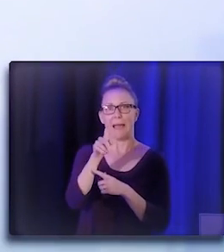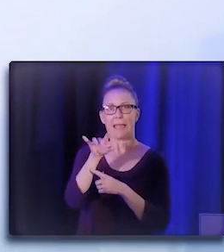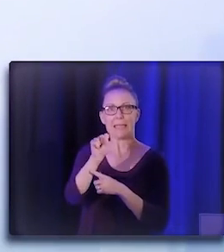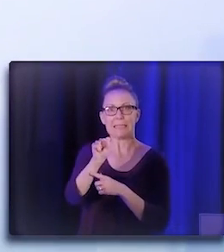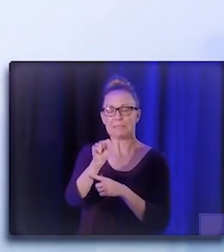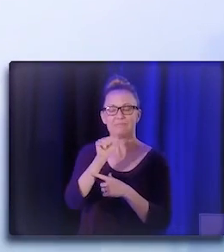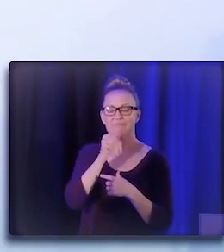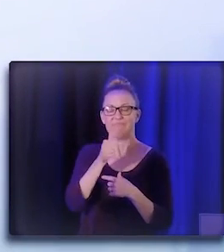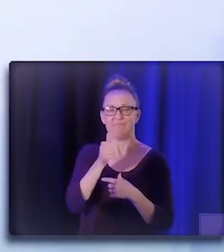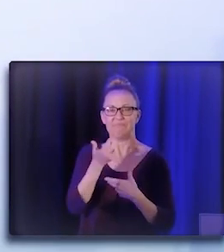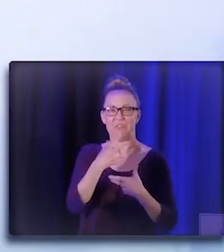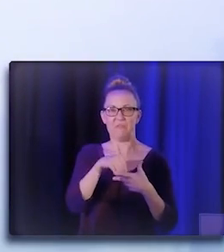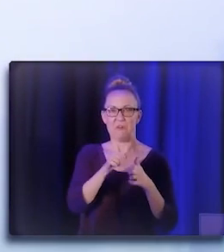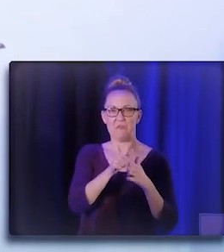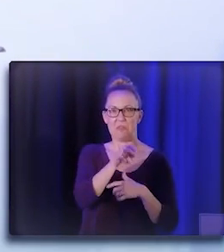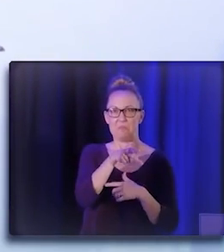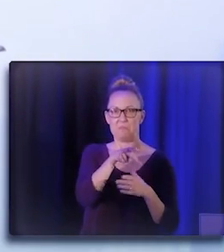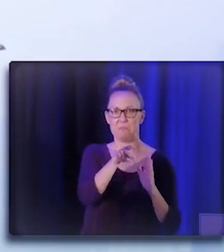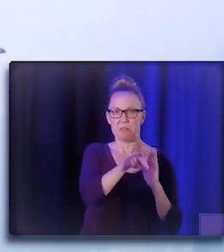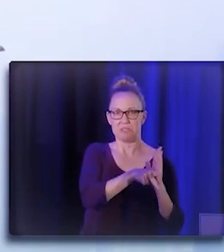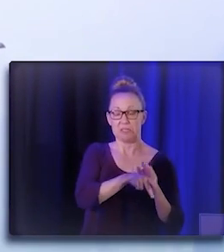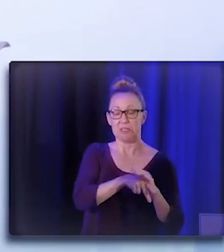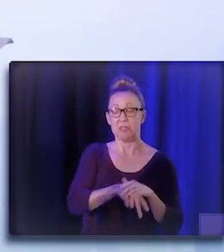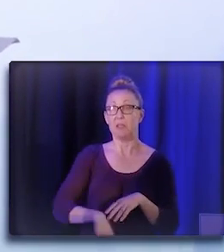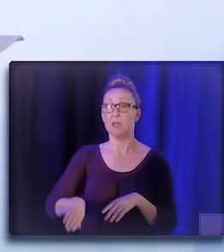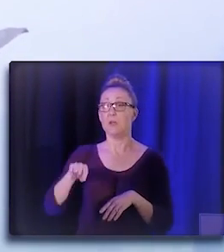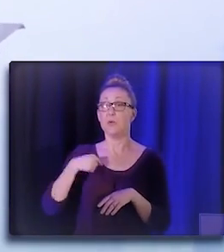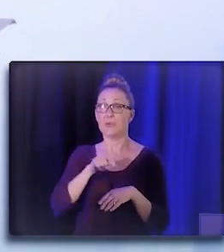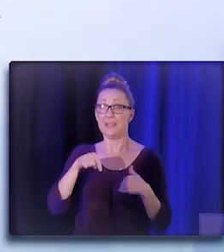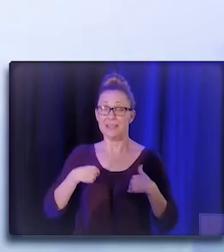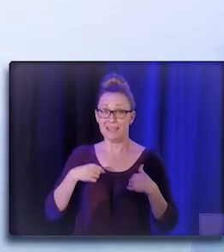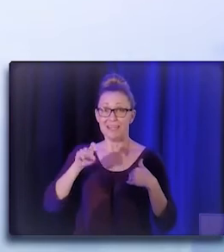The importance of CHW/P/R voice workforce